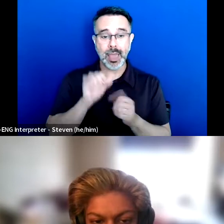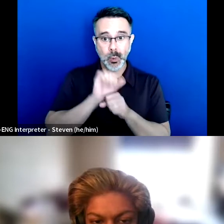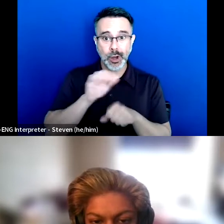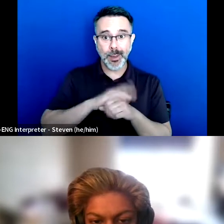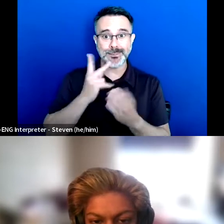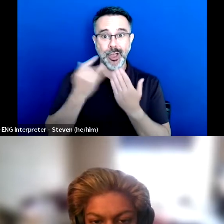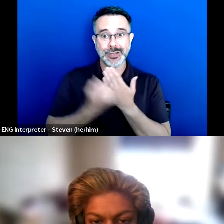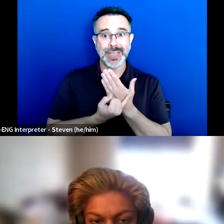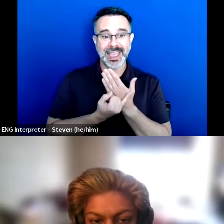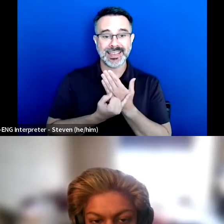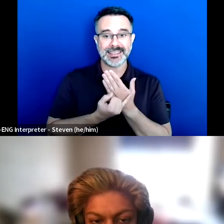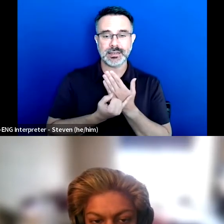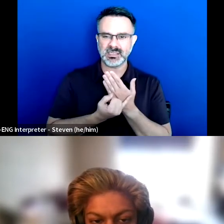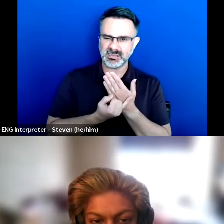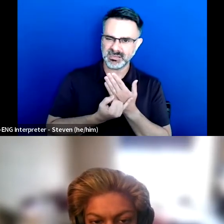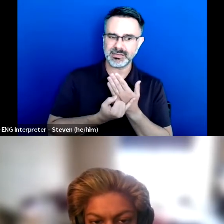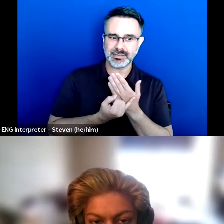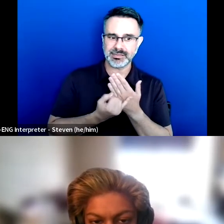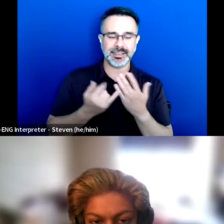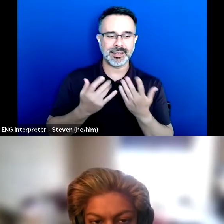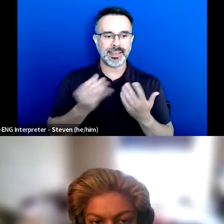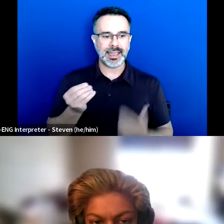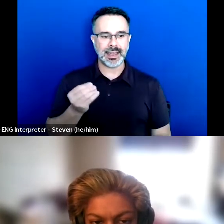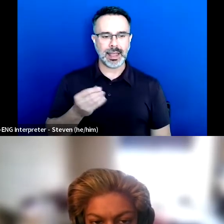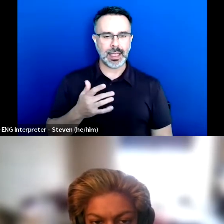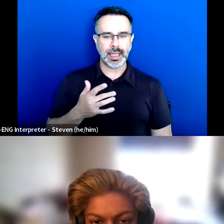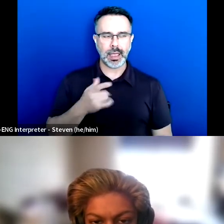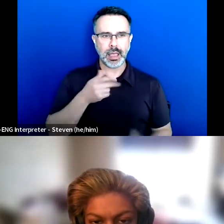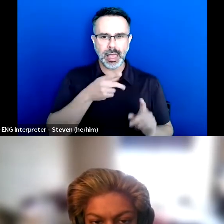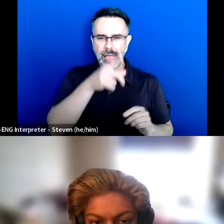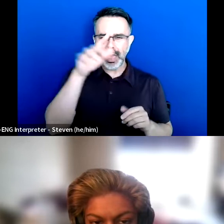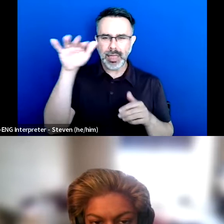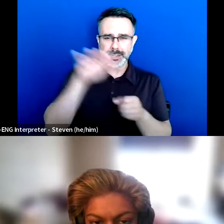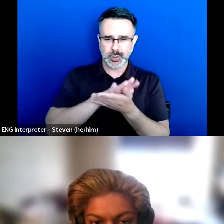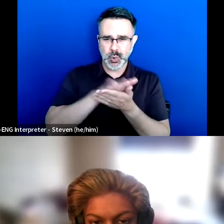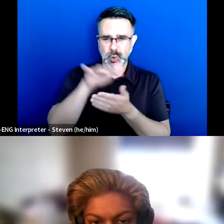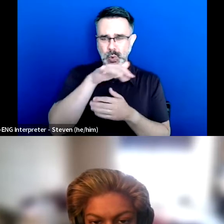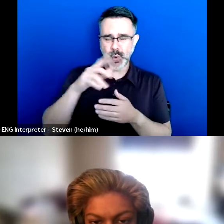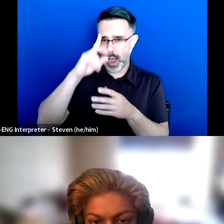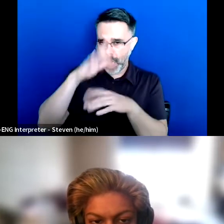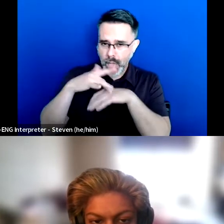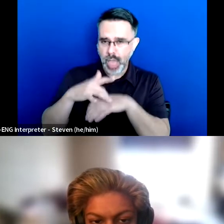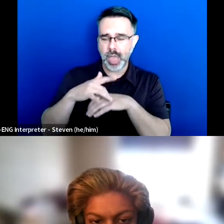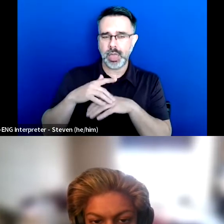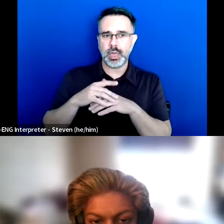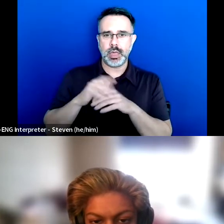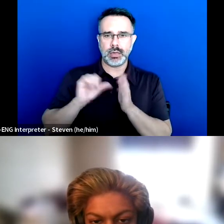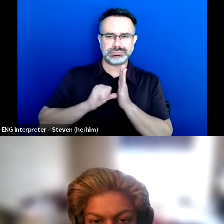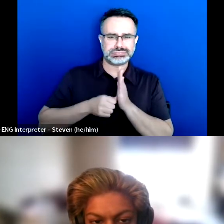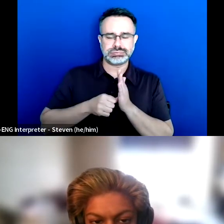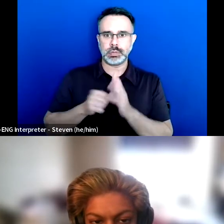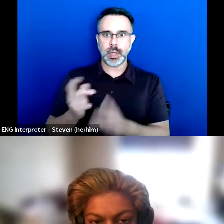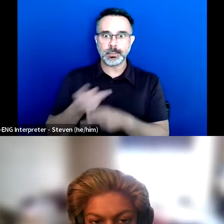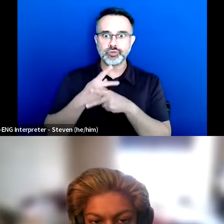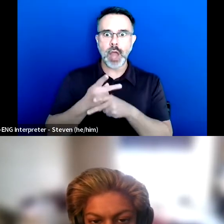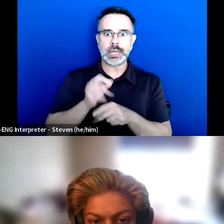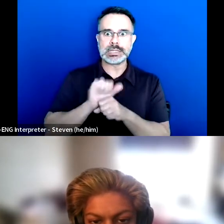And just like being so obsessed with productivity in the most unhealthy way possible.